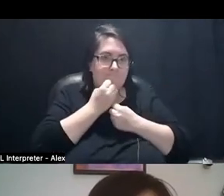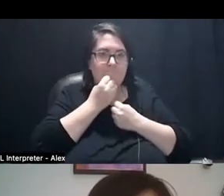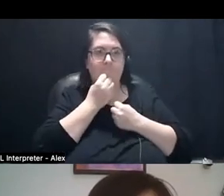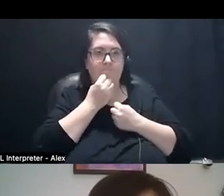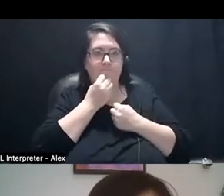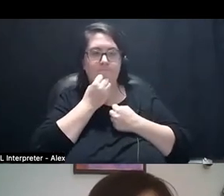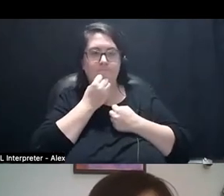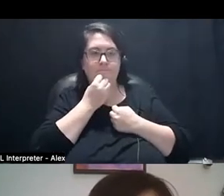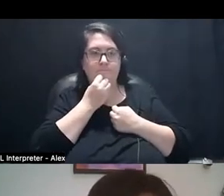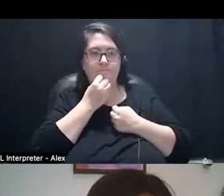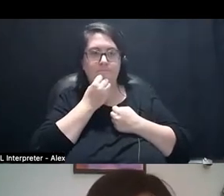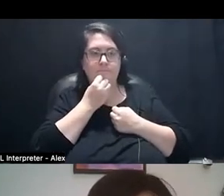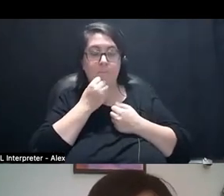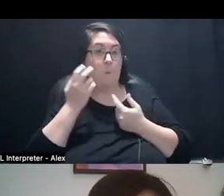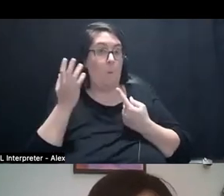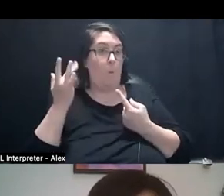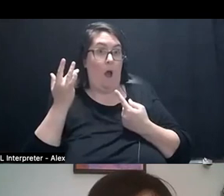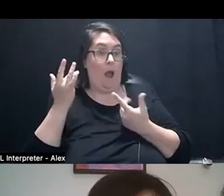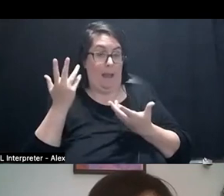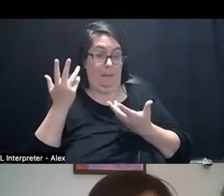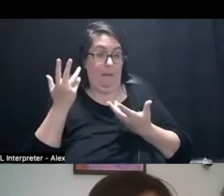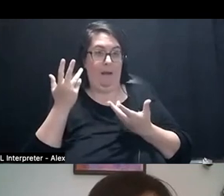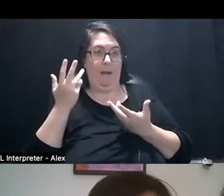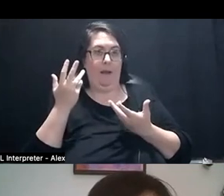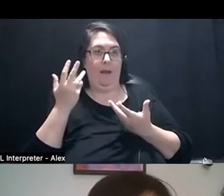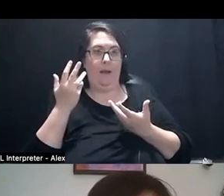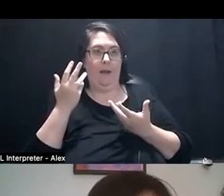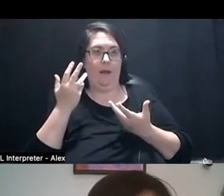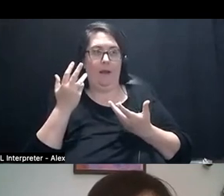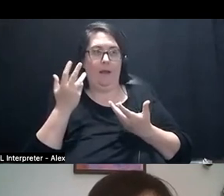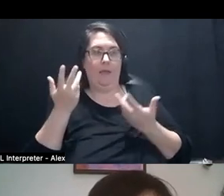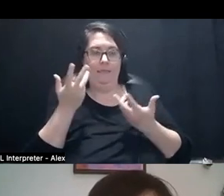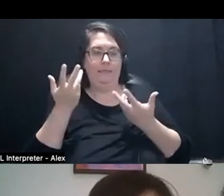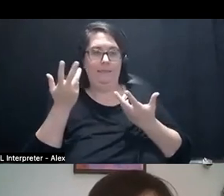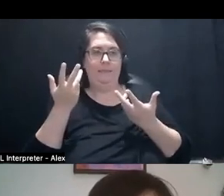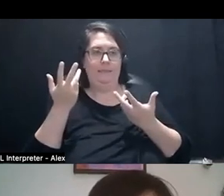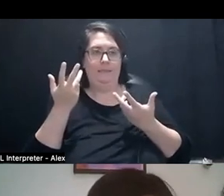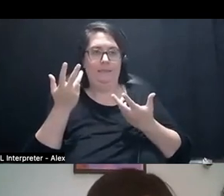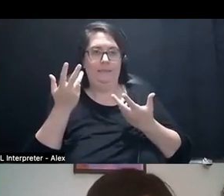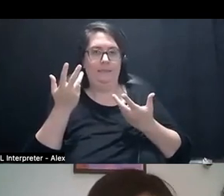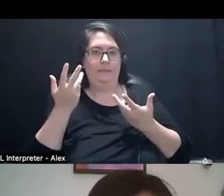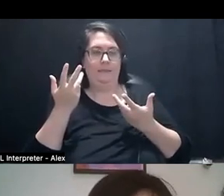I don't know if it's cosmic or whatever, I like I like I have a strong handle on things but like